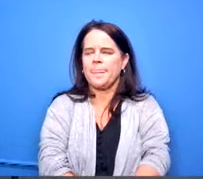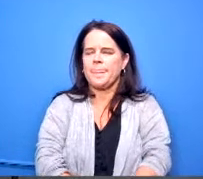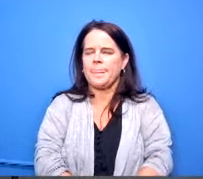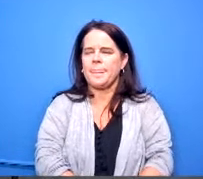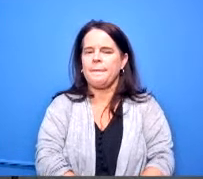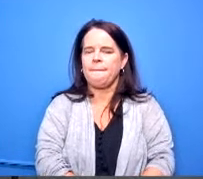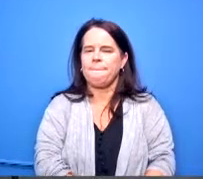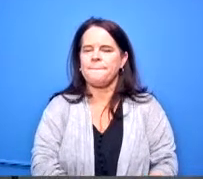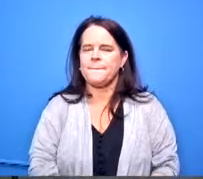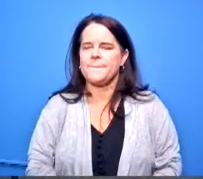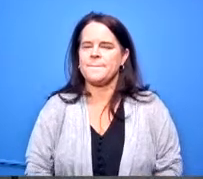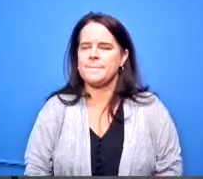now i refresh been out